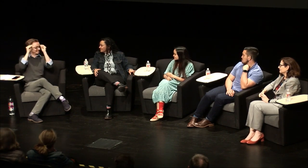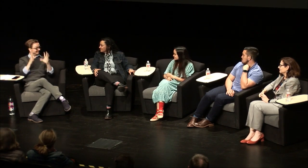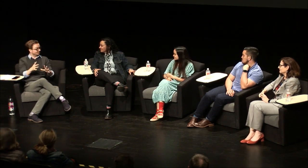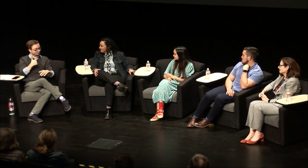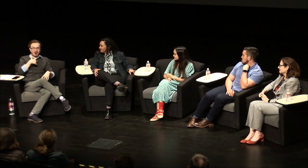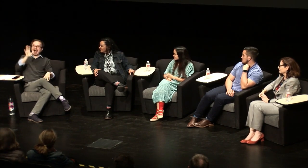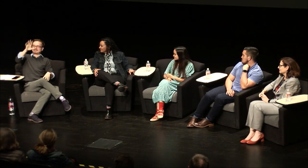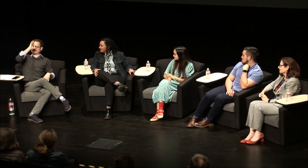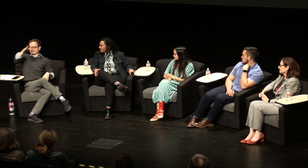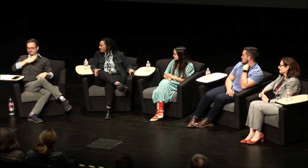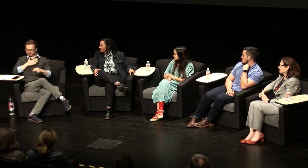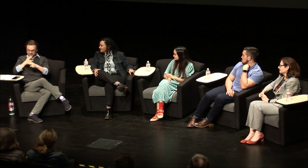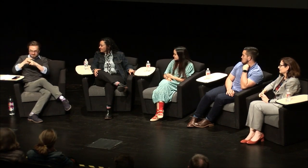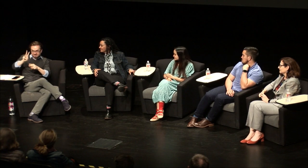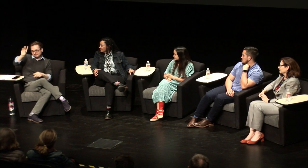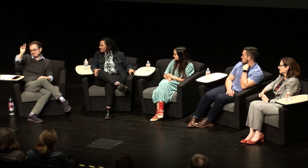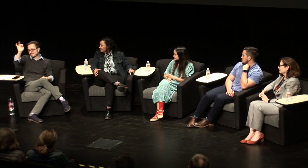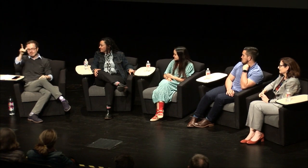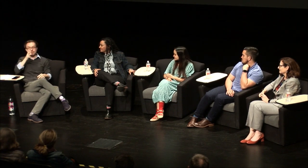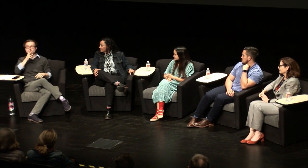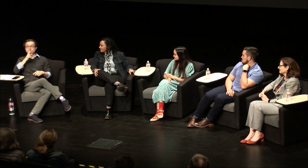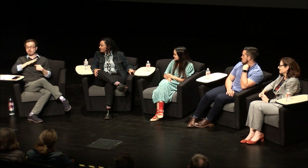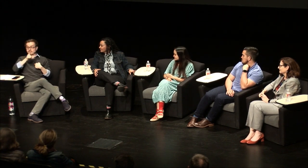school so I went up to and I started signing but like the speech therapist or